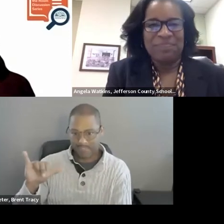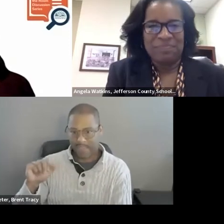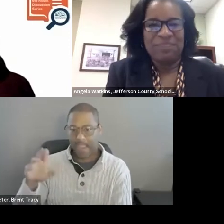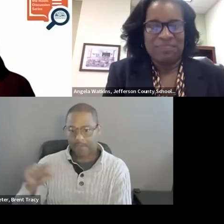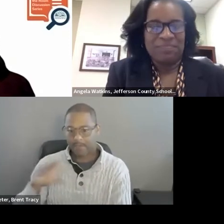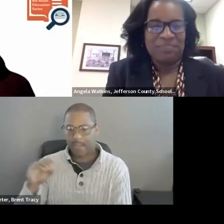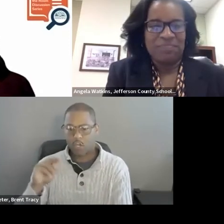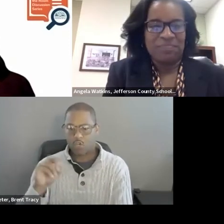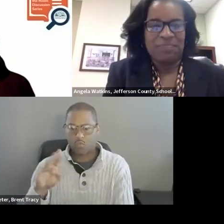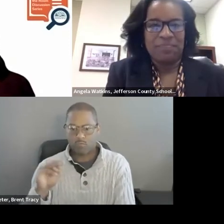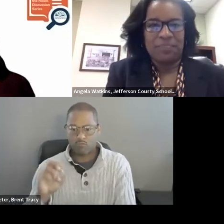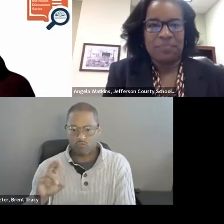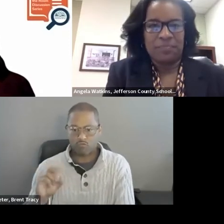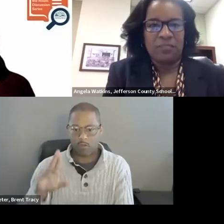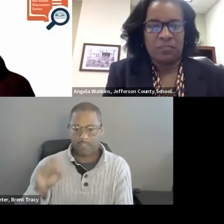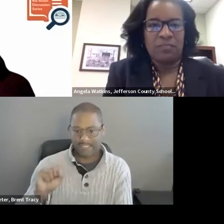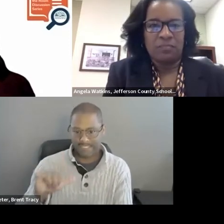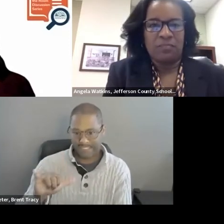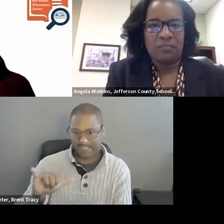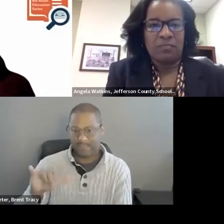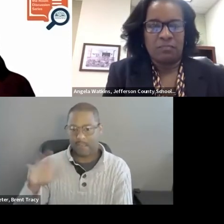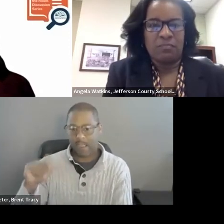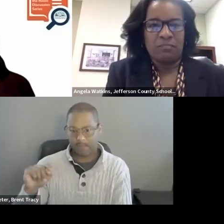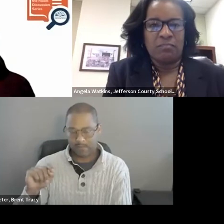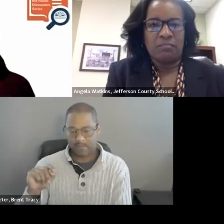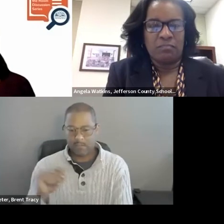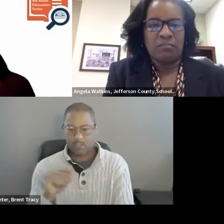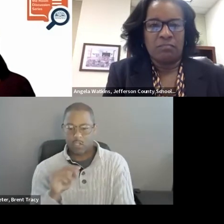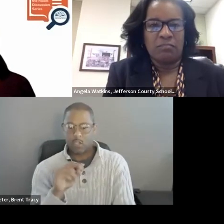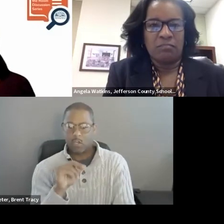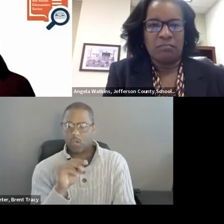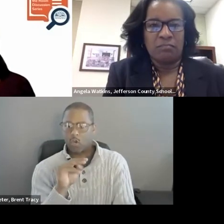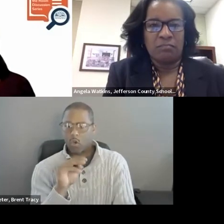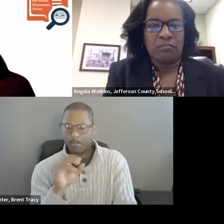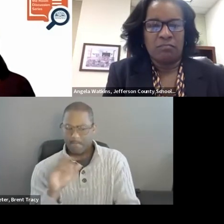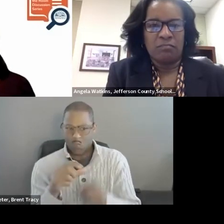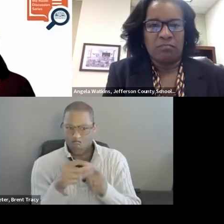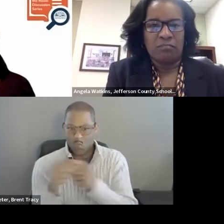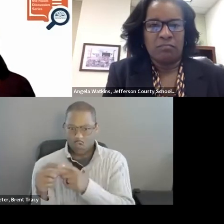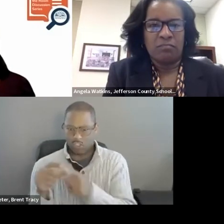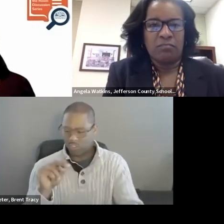We have talked a lot about nomenclature and how important the words that we choose matter.